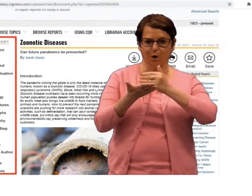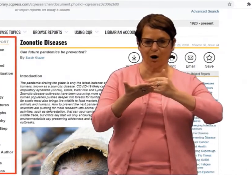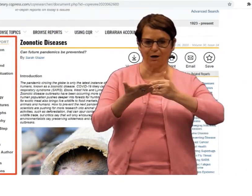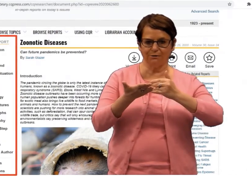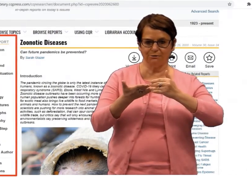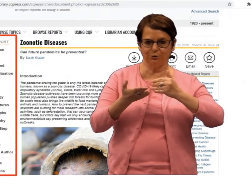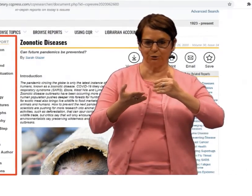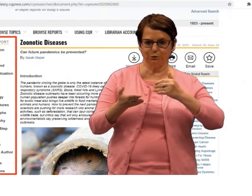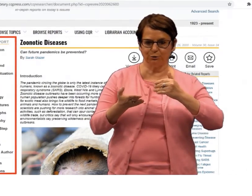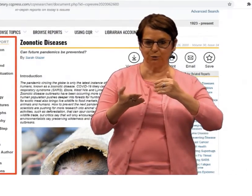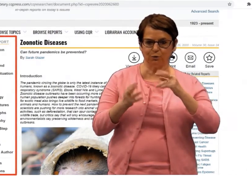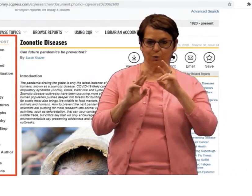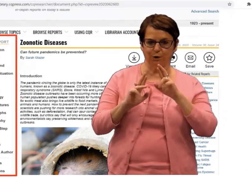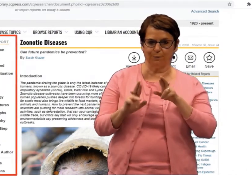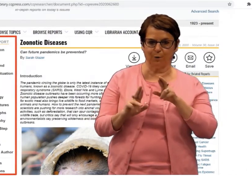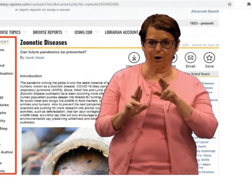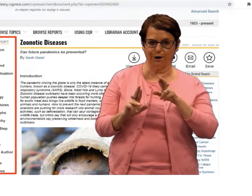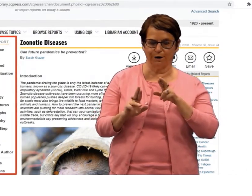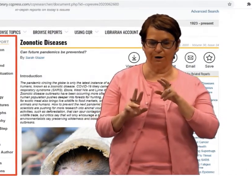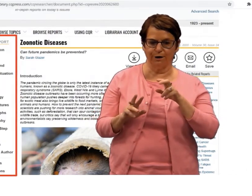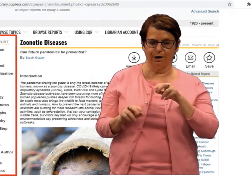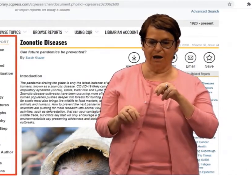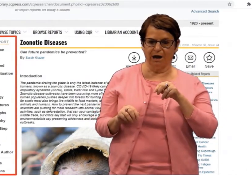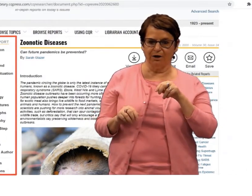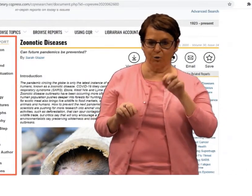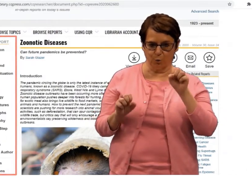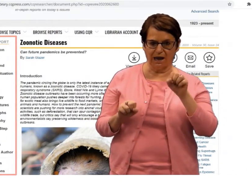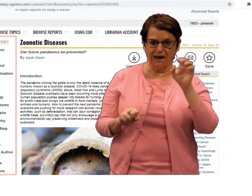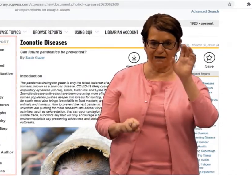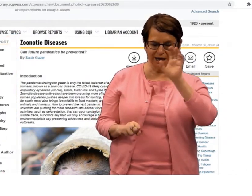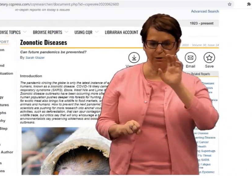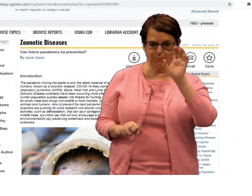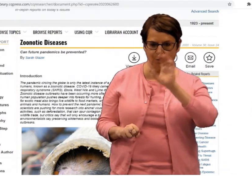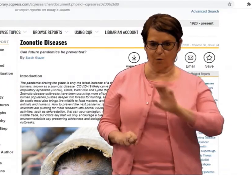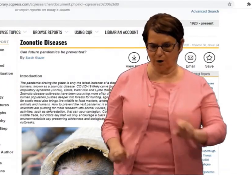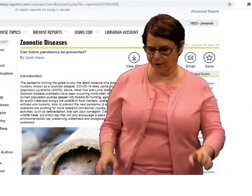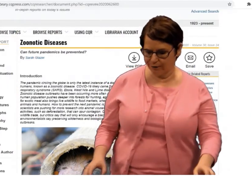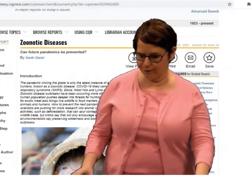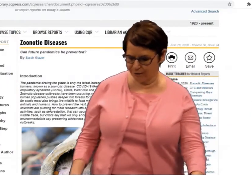In the left column you can see different parts of the report, which you can explore.